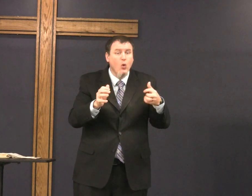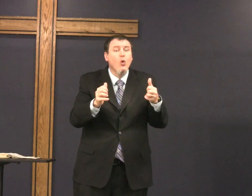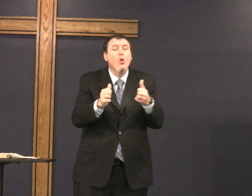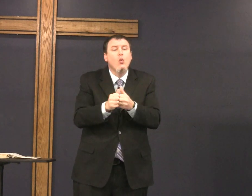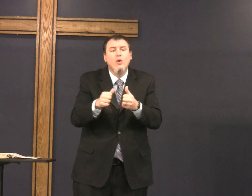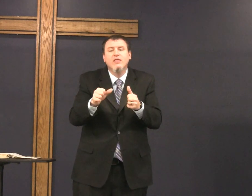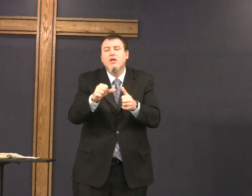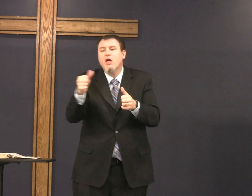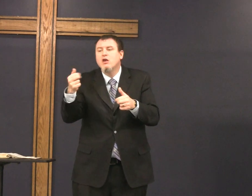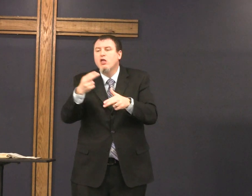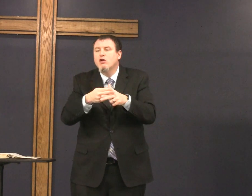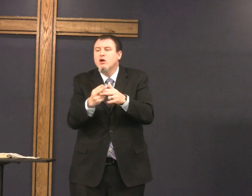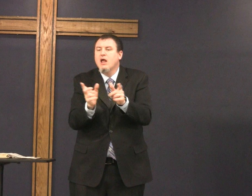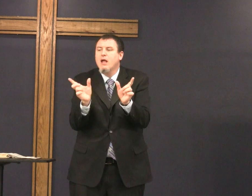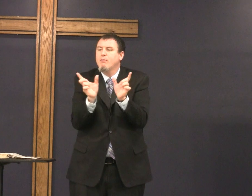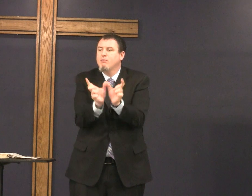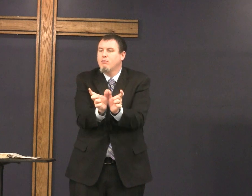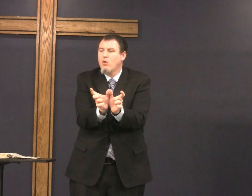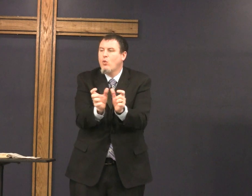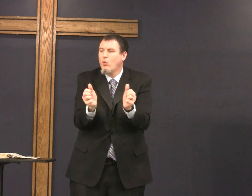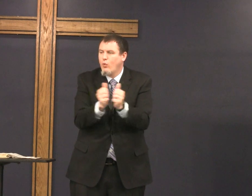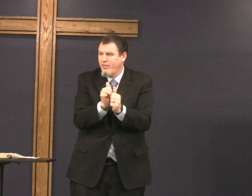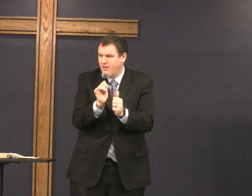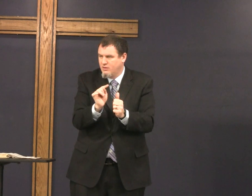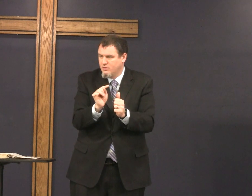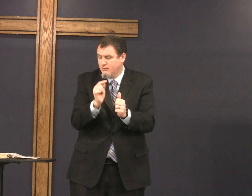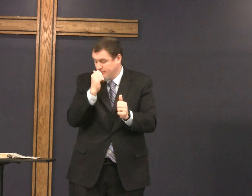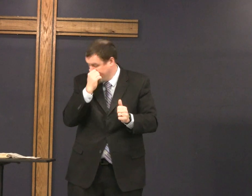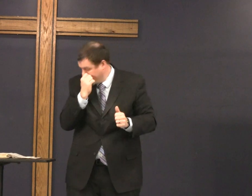God's name is used with another name